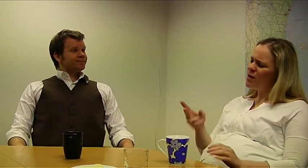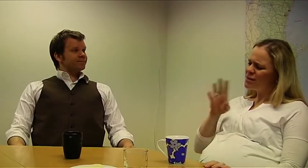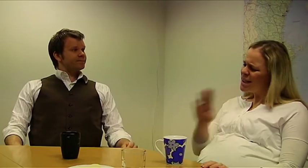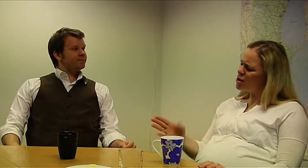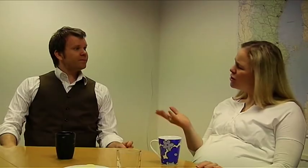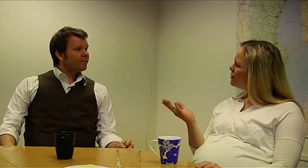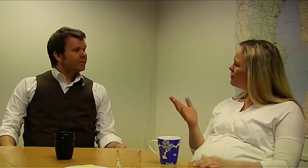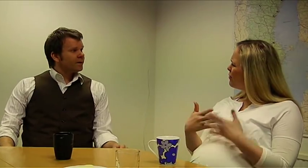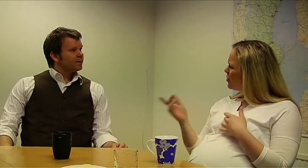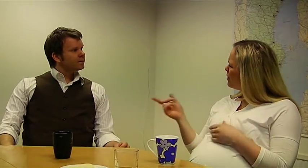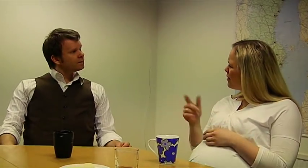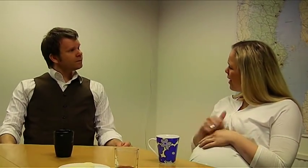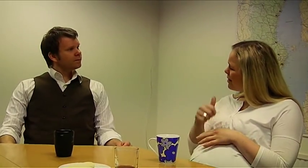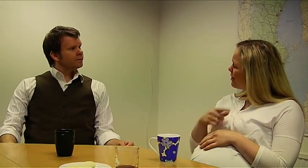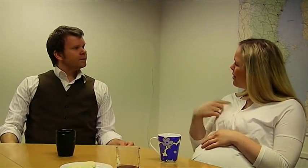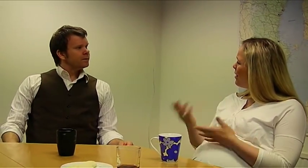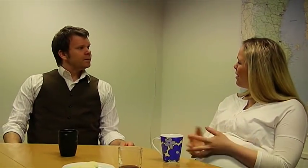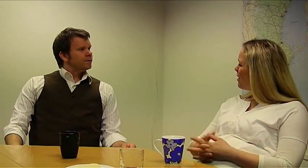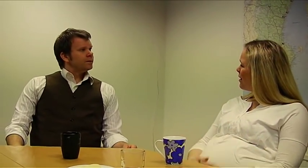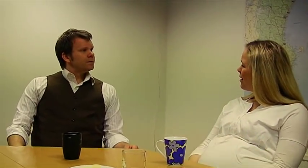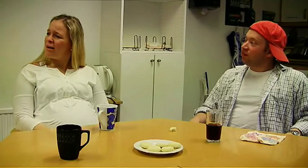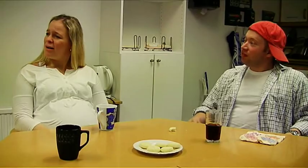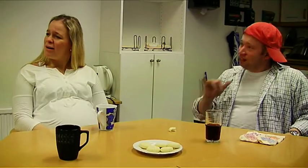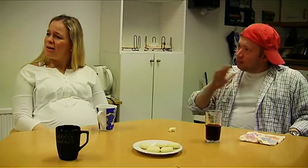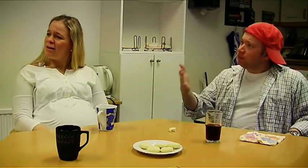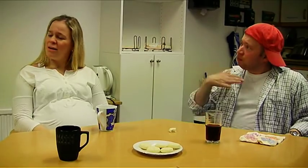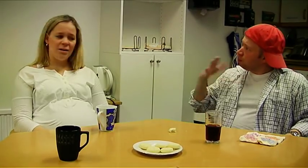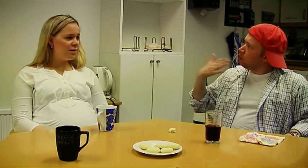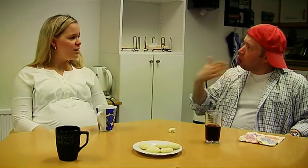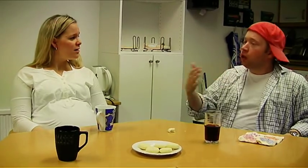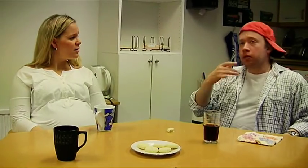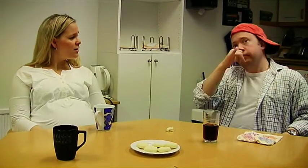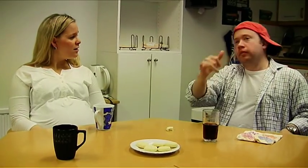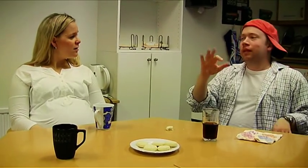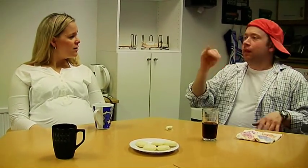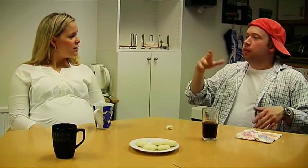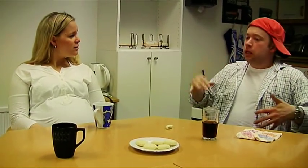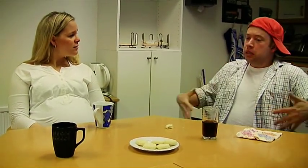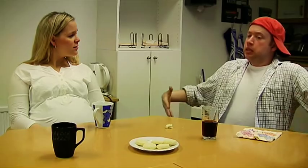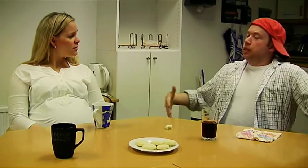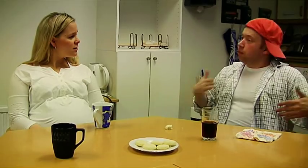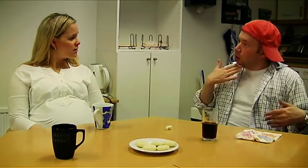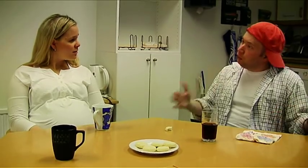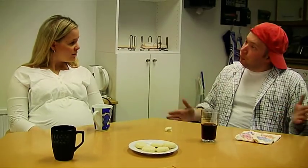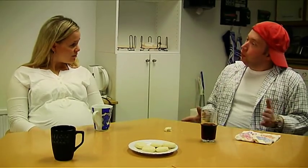Seriously, why don't we exercise? Why, it's good if we prevent obsesity!